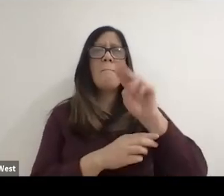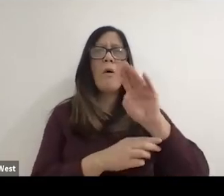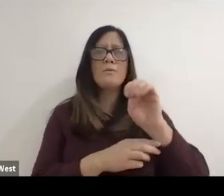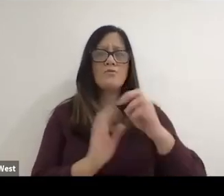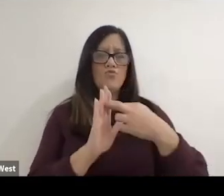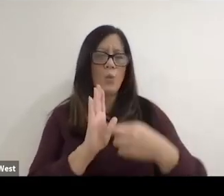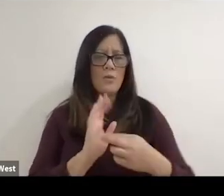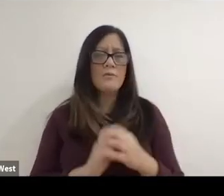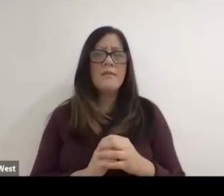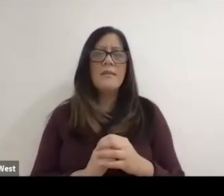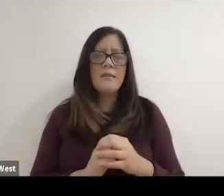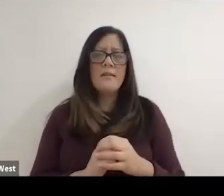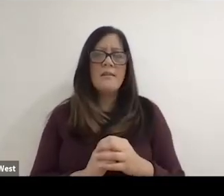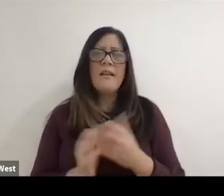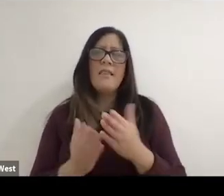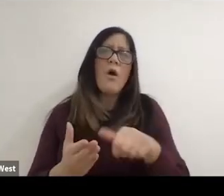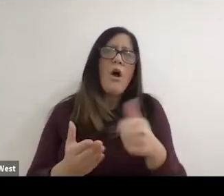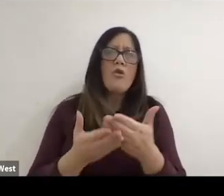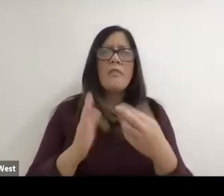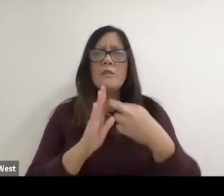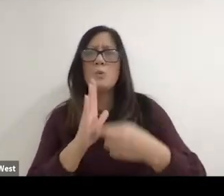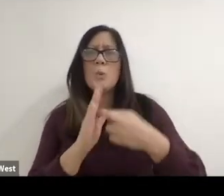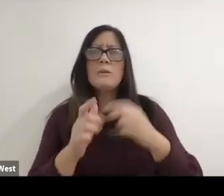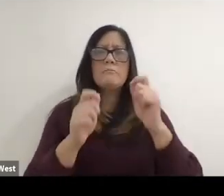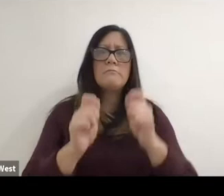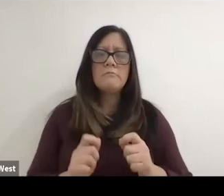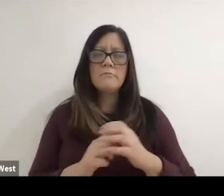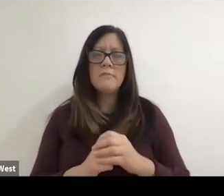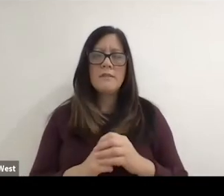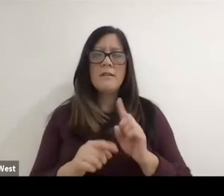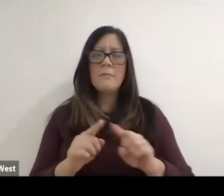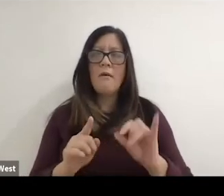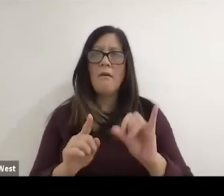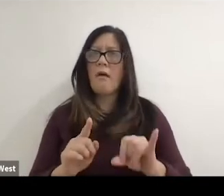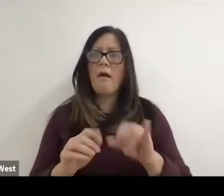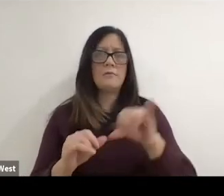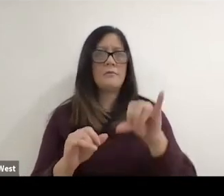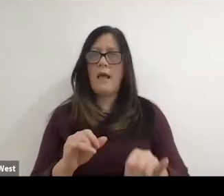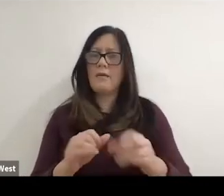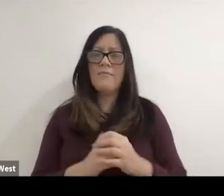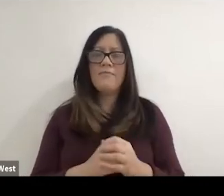things that he used to tweak at that time, but different rules and things, but that stuck with it.